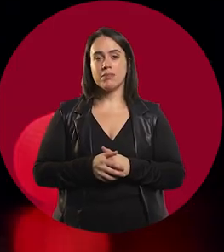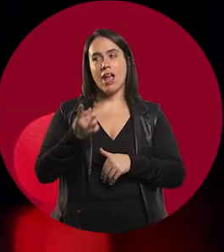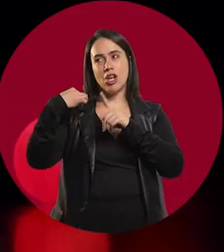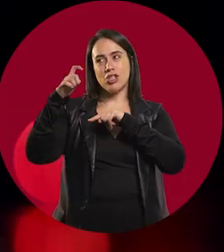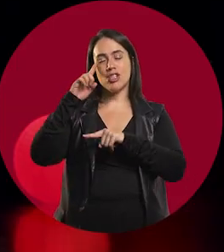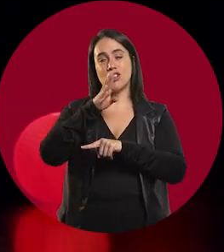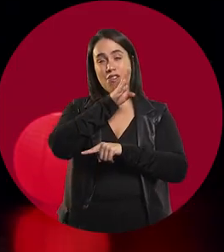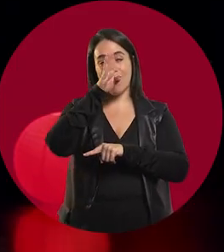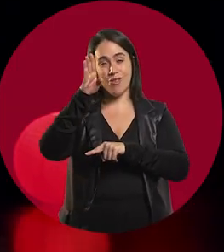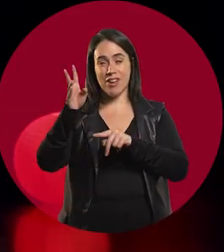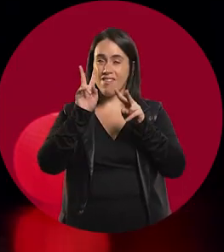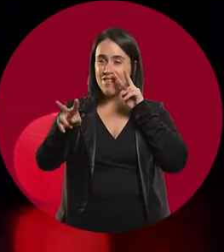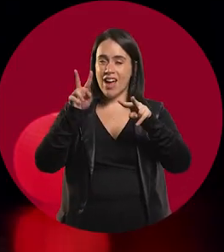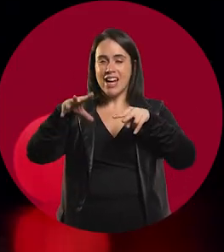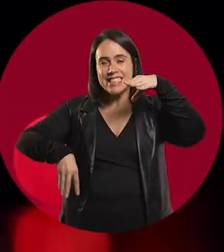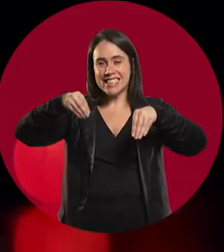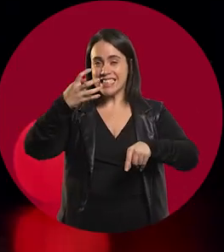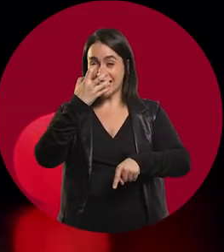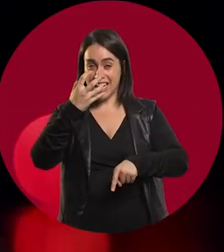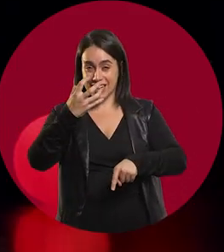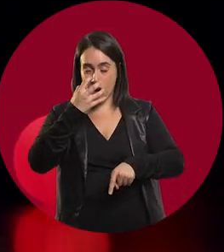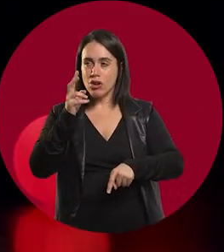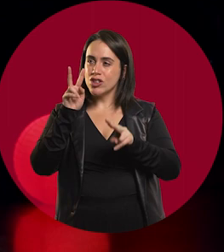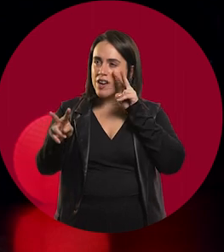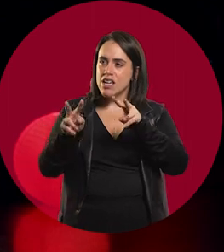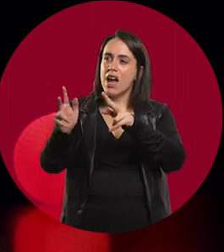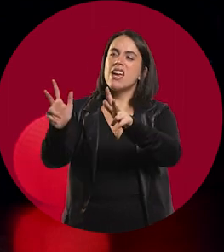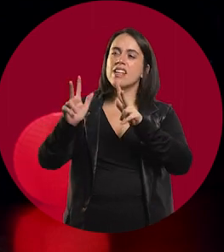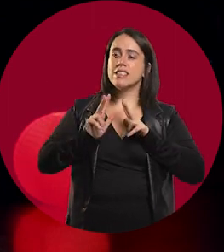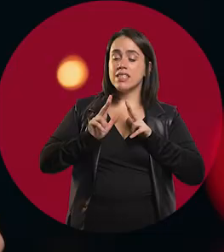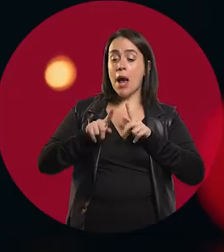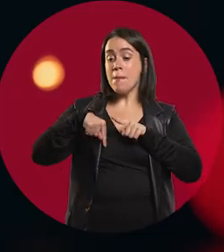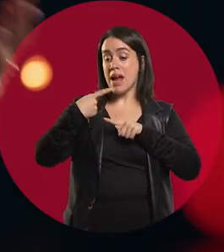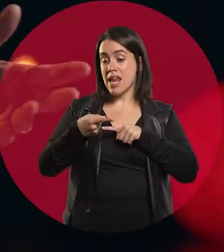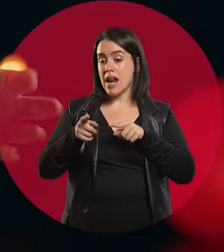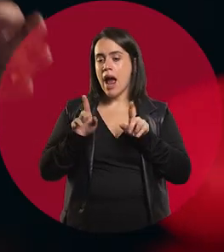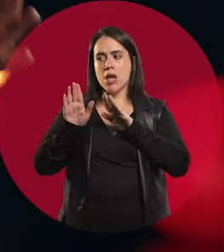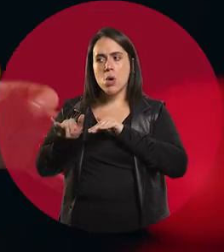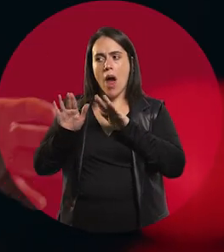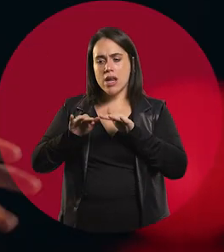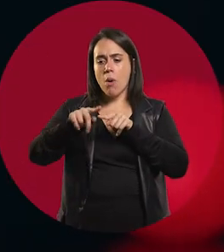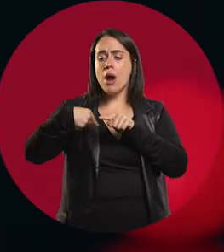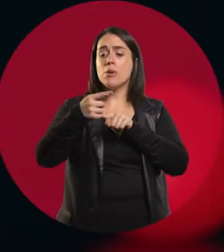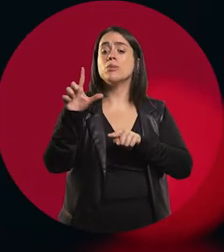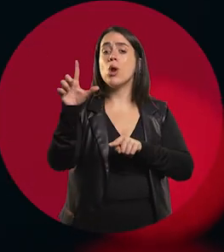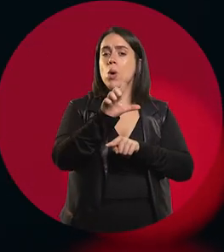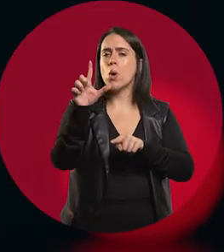The other day I went to the circus and the artists said: "Tomorrow there will be a different show, but on Monday we will do exactly the same show".